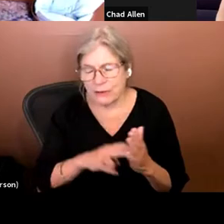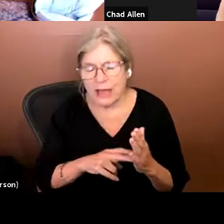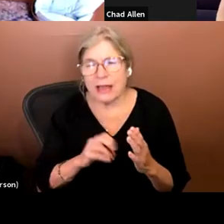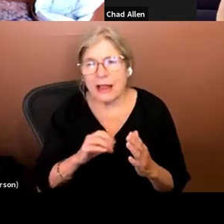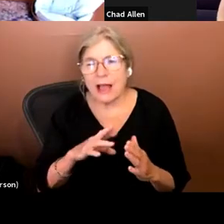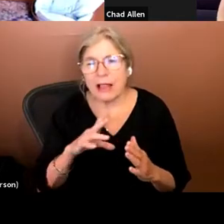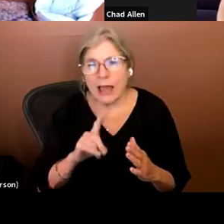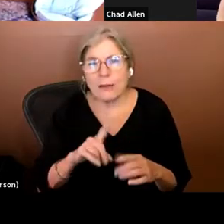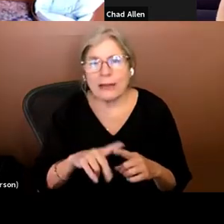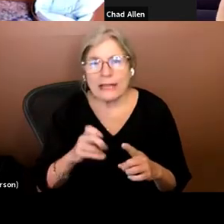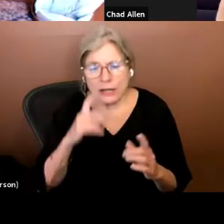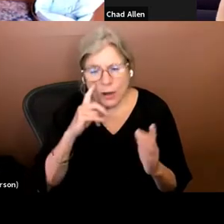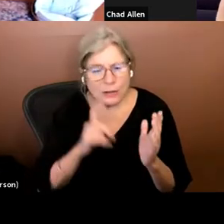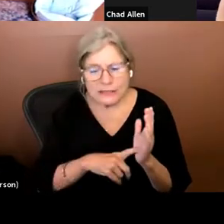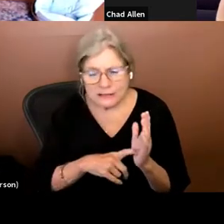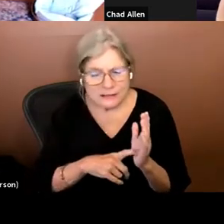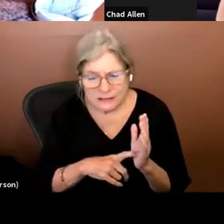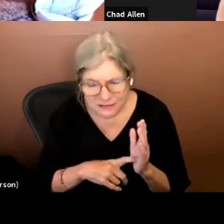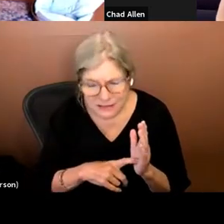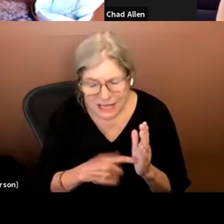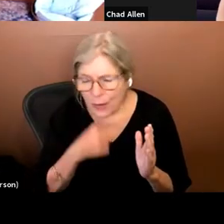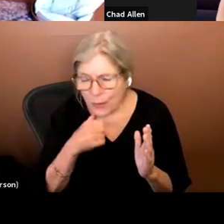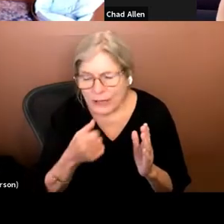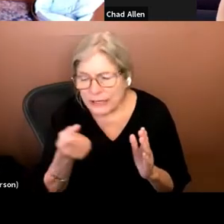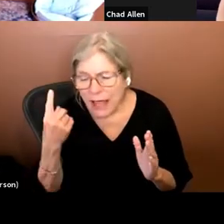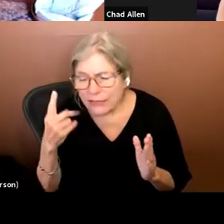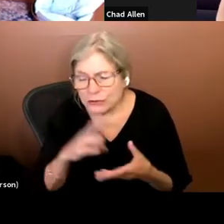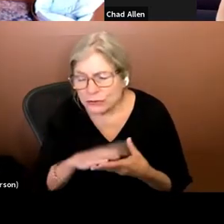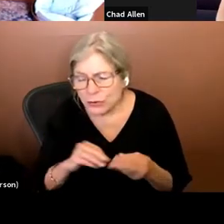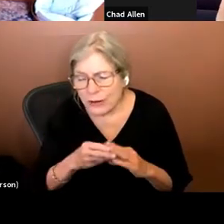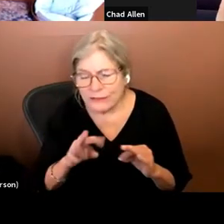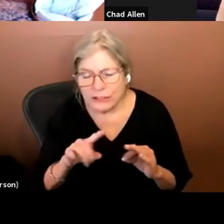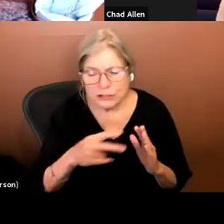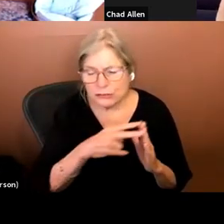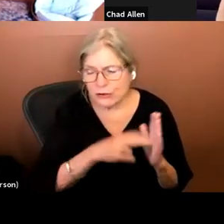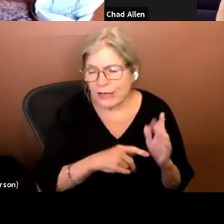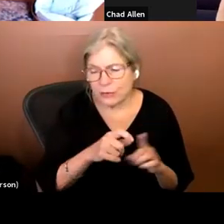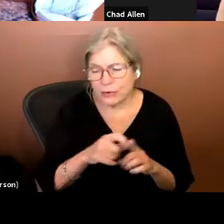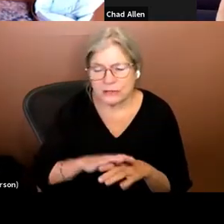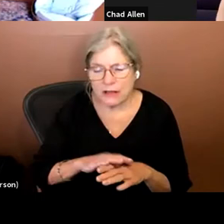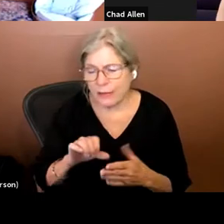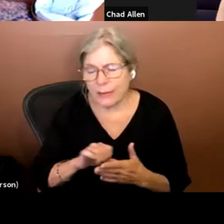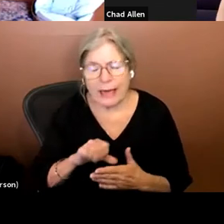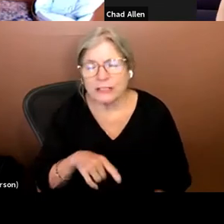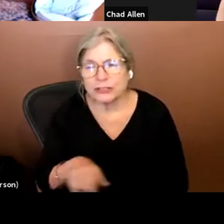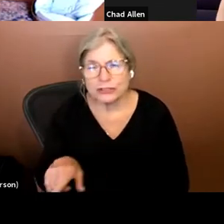noticed, I wouldn't get the story if he just read me the words on the page. You have to